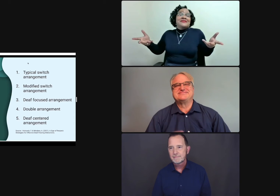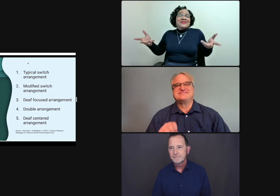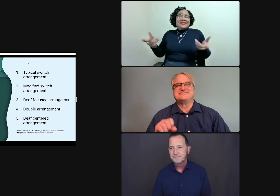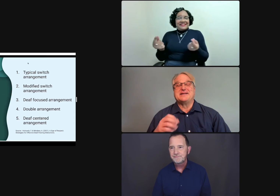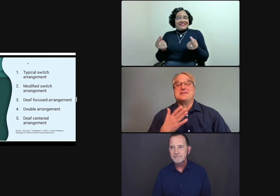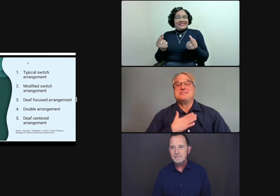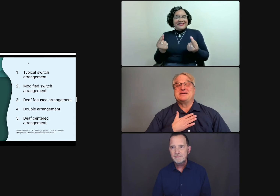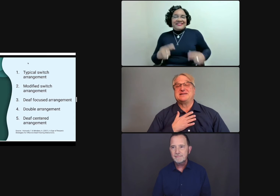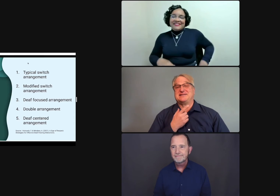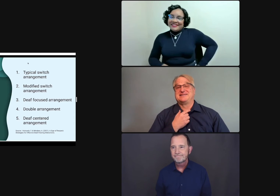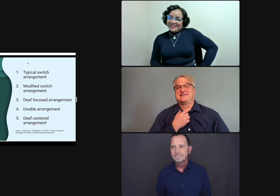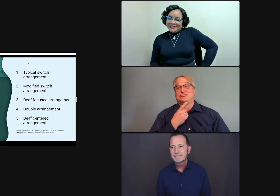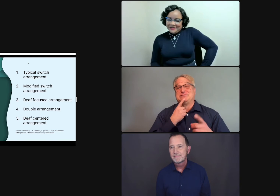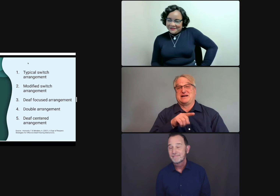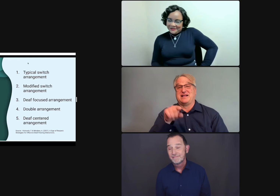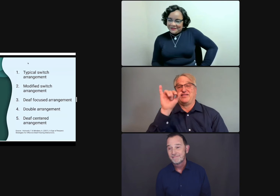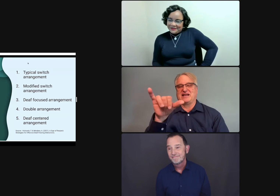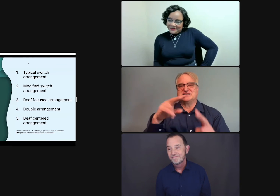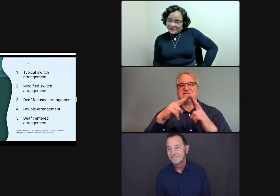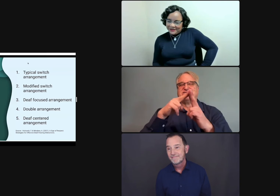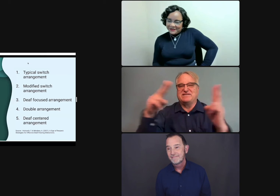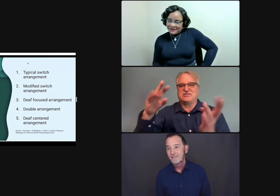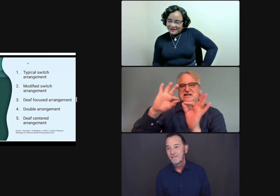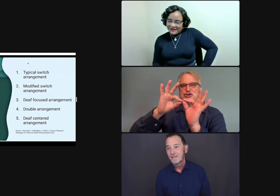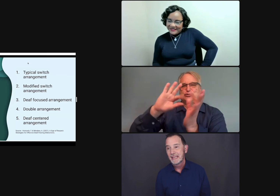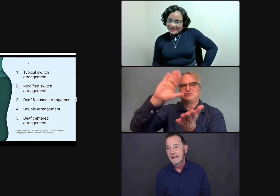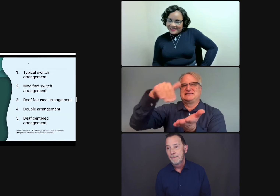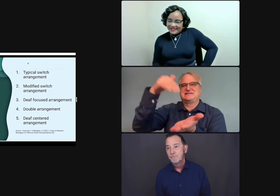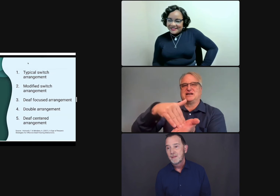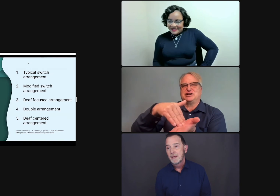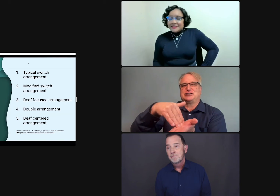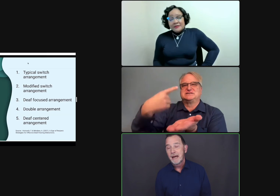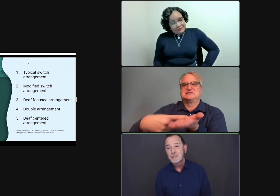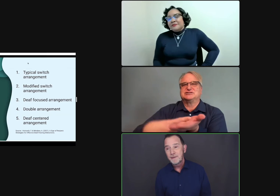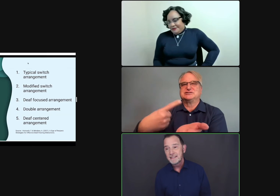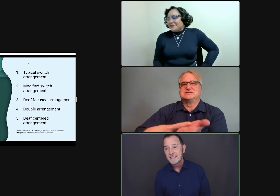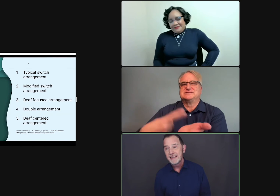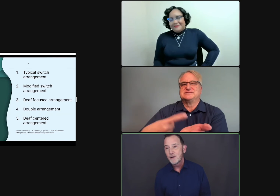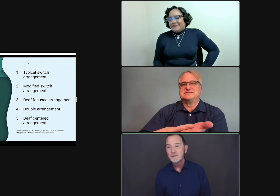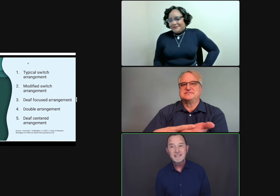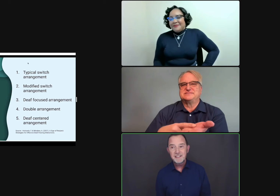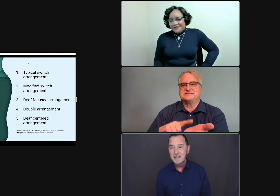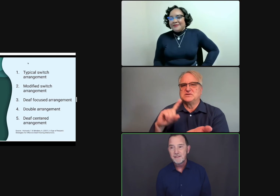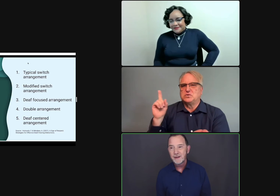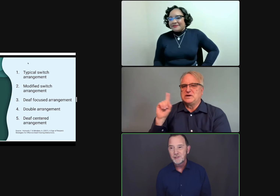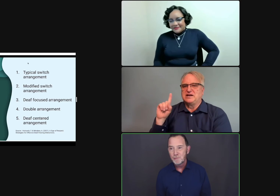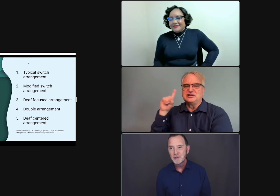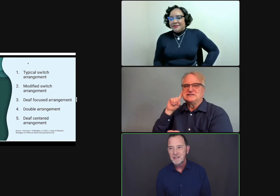So how would you answer that, again, playing devil's advocate here? My response is that that whole discussion is very interpreter